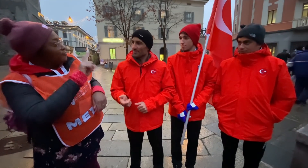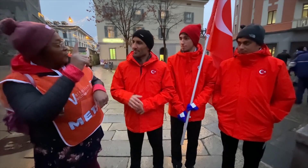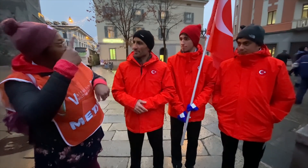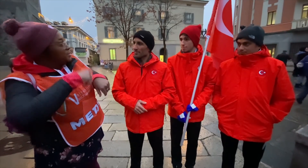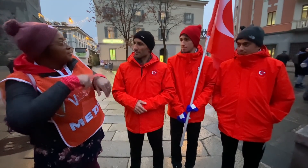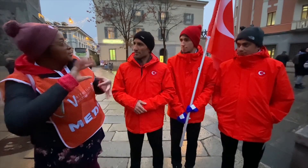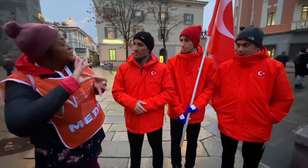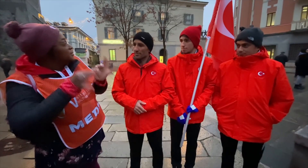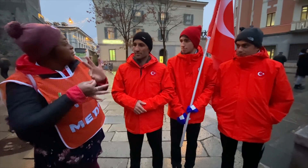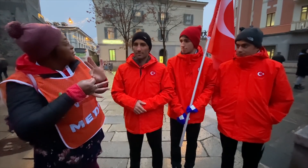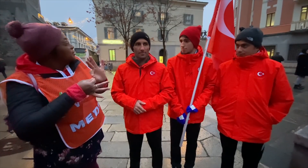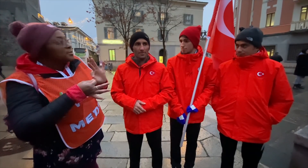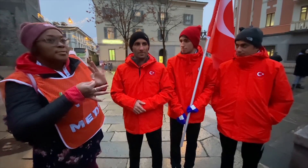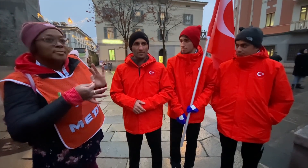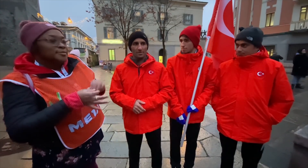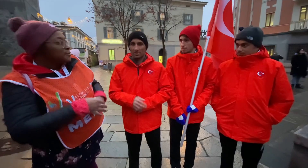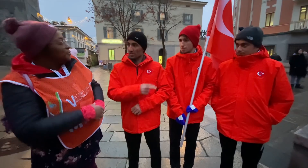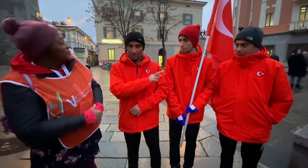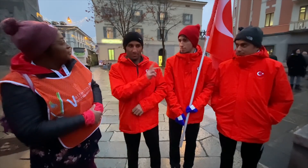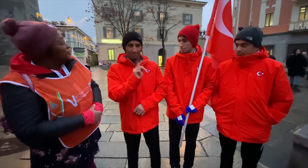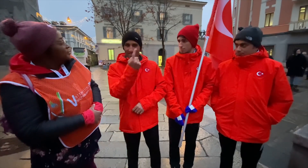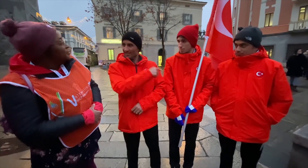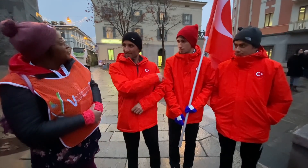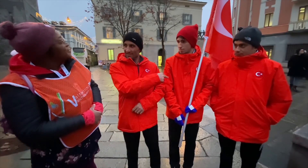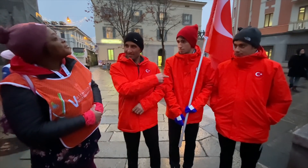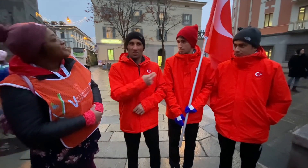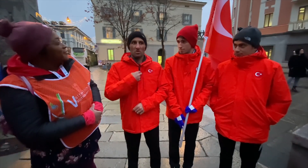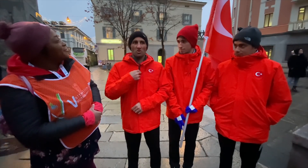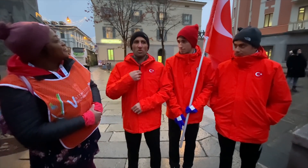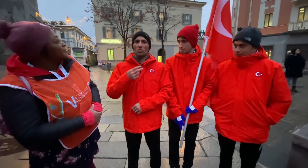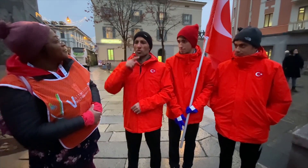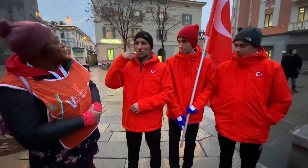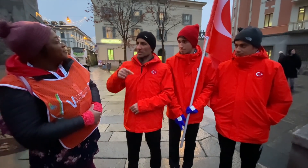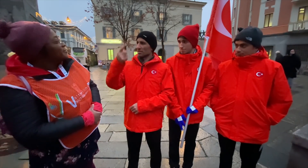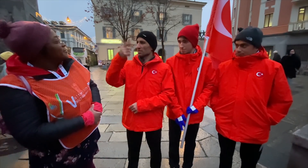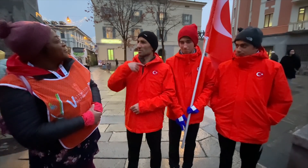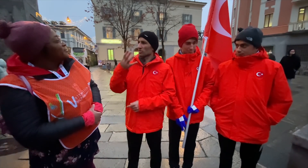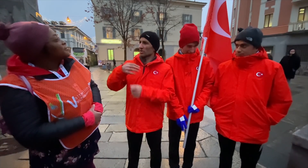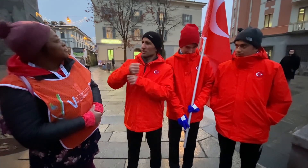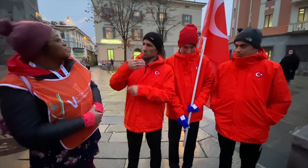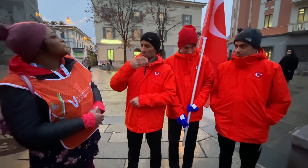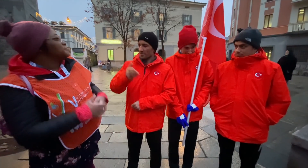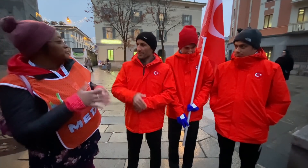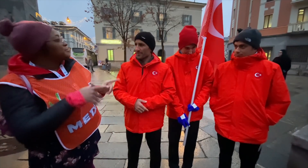Is it your first Deaflympics? It's their first, but I competed in Russia four years ago.